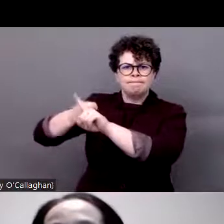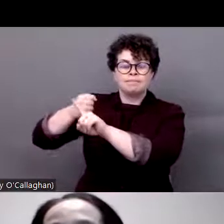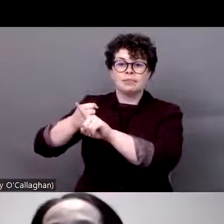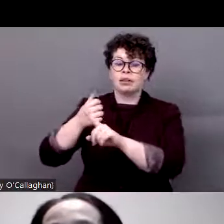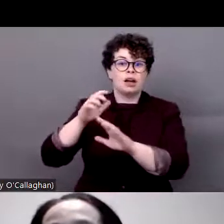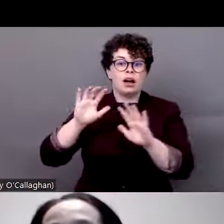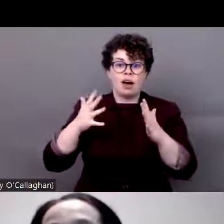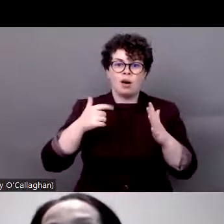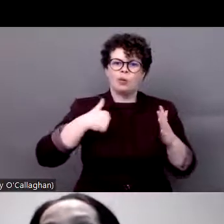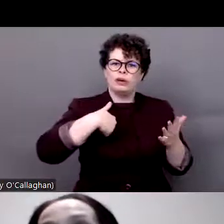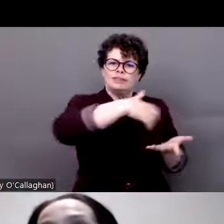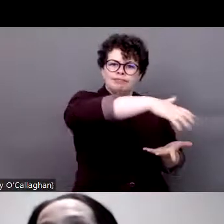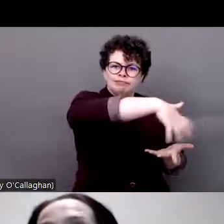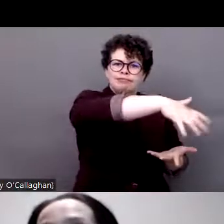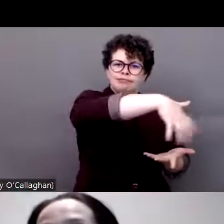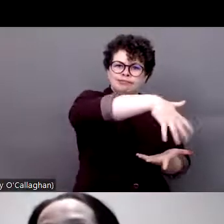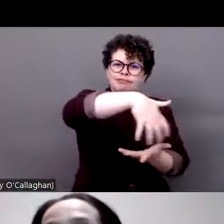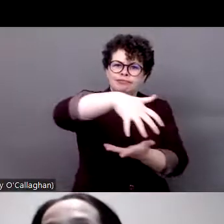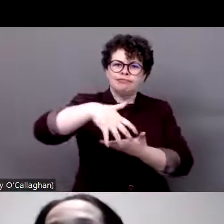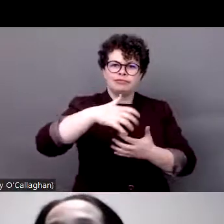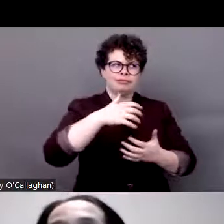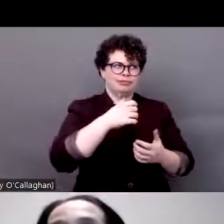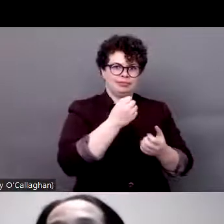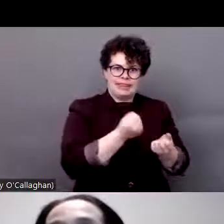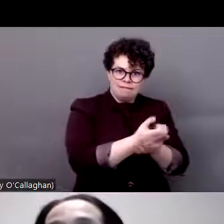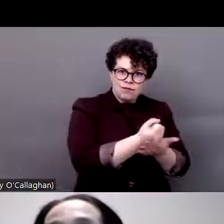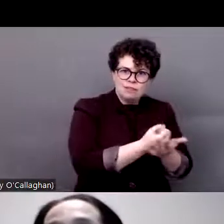quarantine measures and instructions on COVID-19, prevention measures in